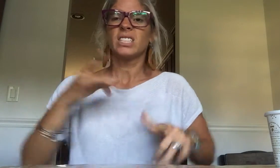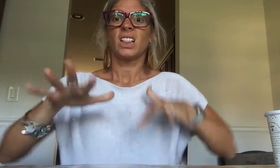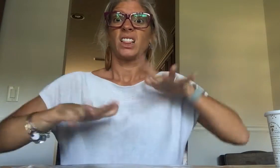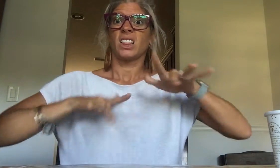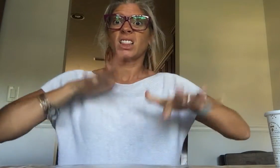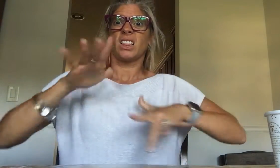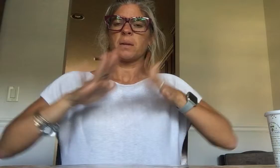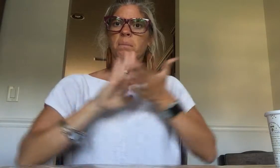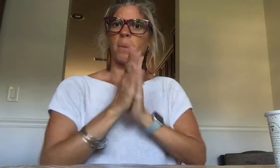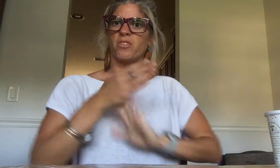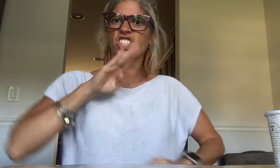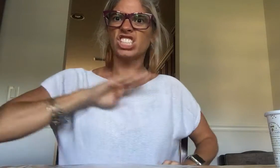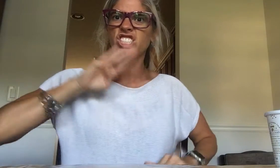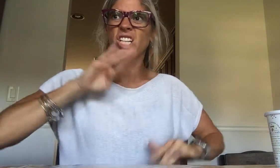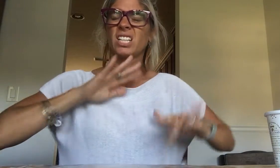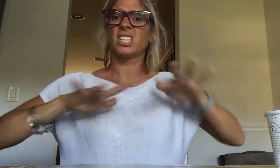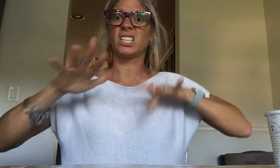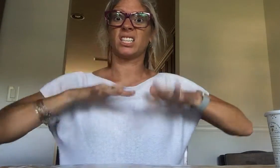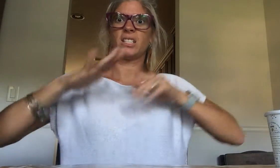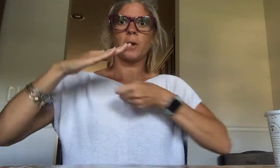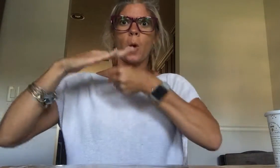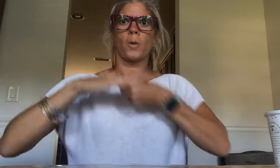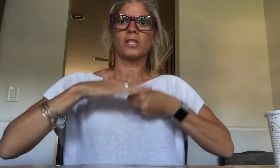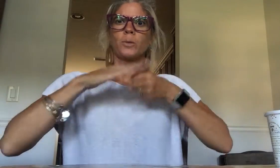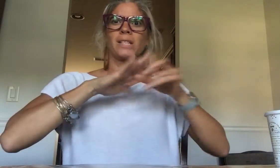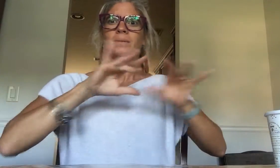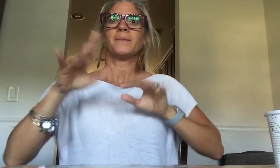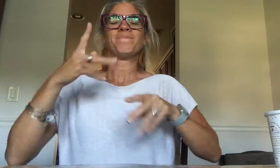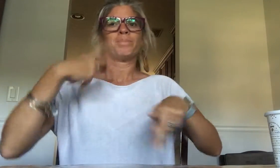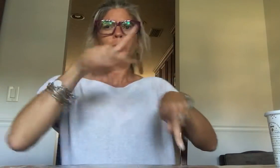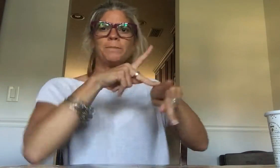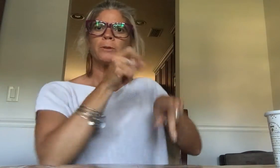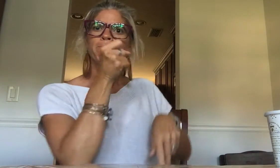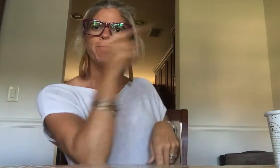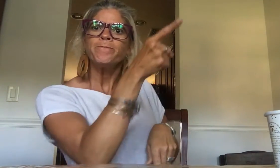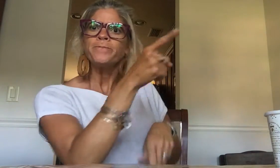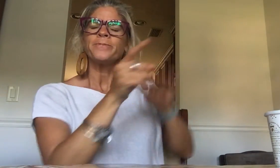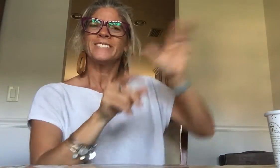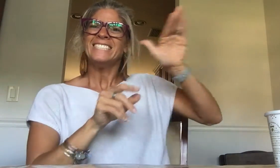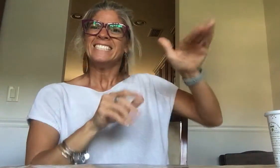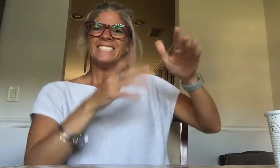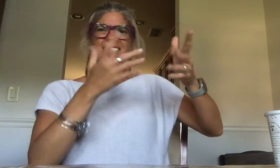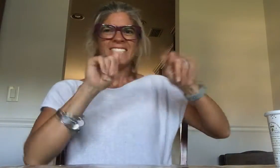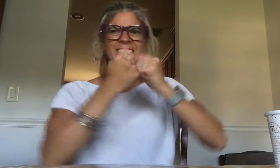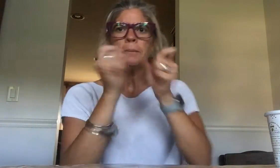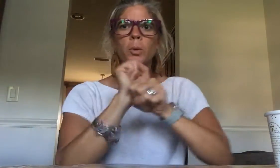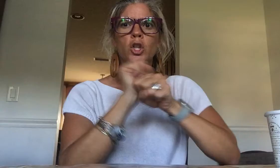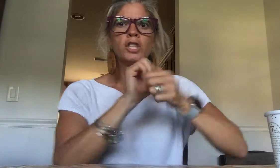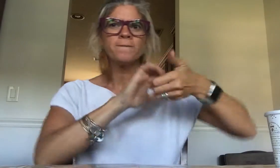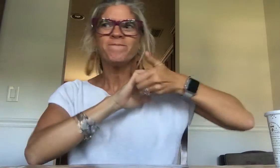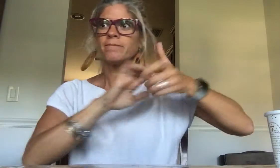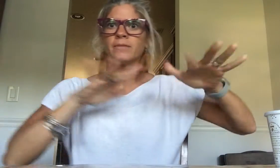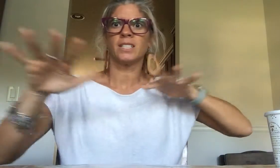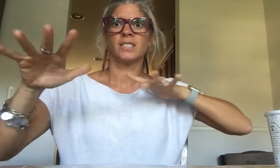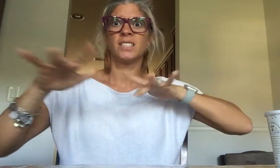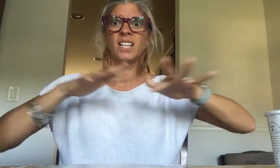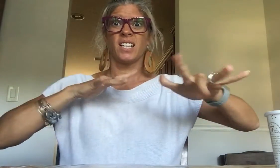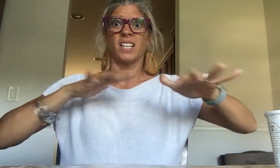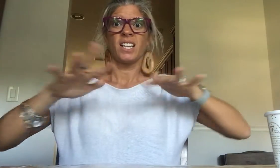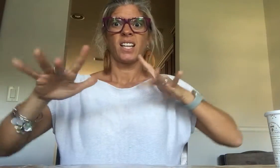You'd become frustrated and the relentless oppression would get to you You might tell the principal and try teamwork, collaborating to try and manage the class